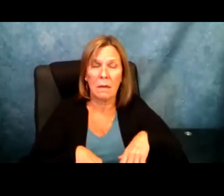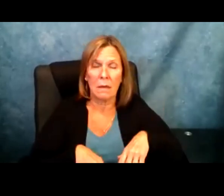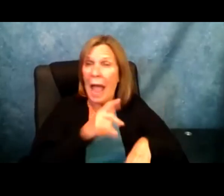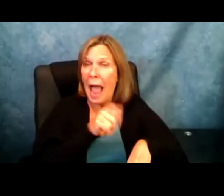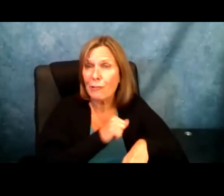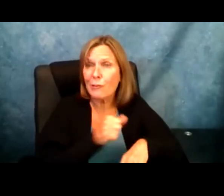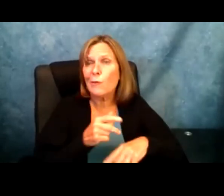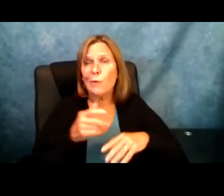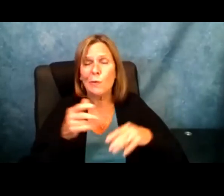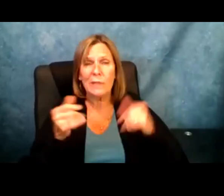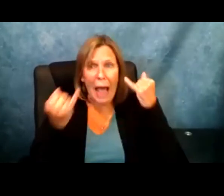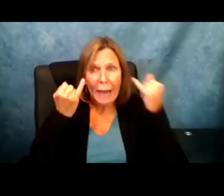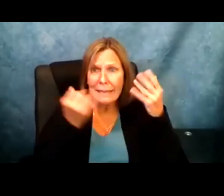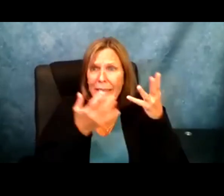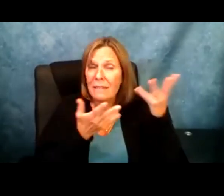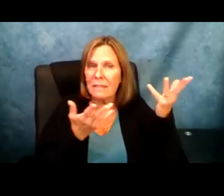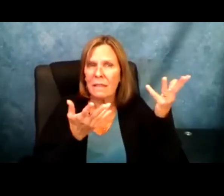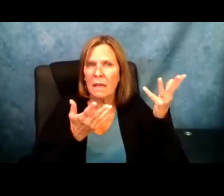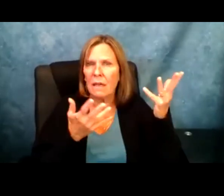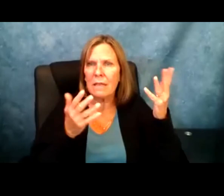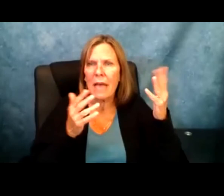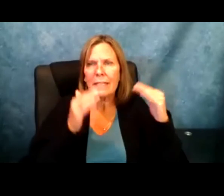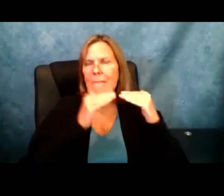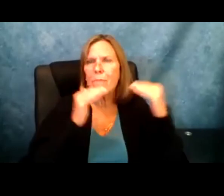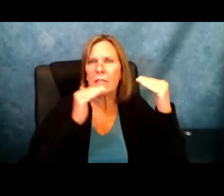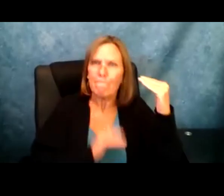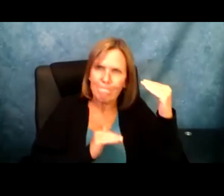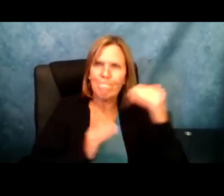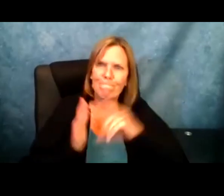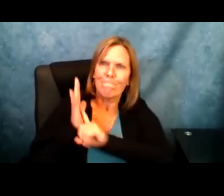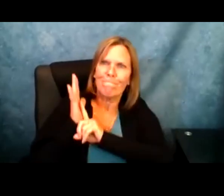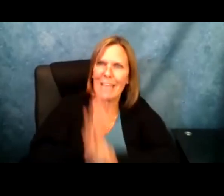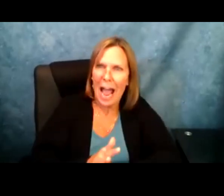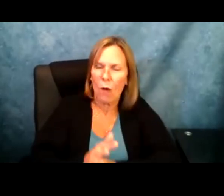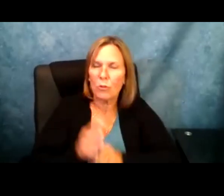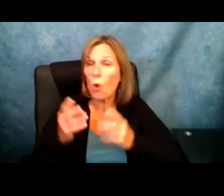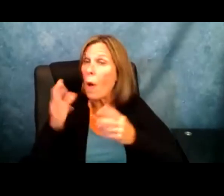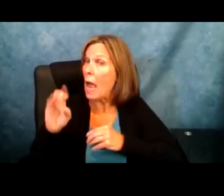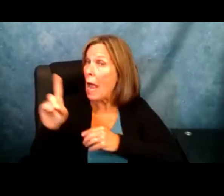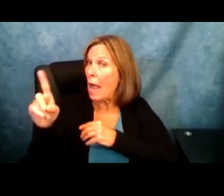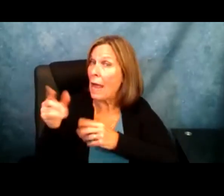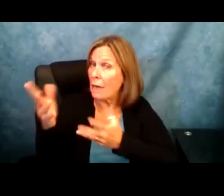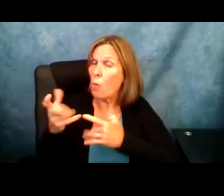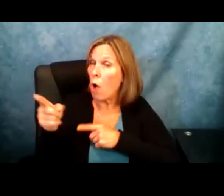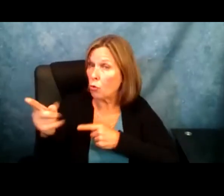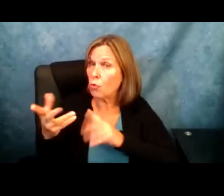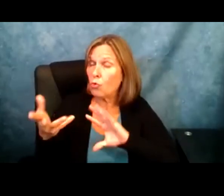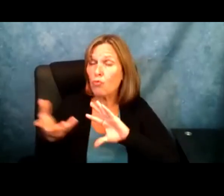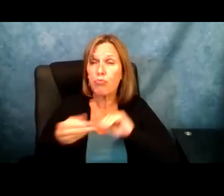education, discrimination and all the ableist ideologies